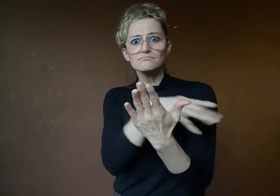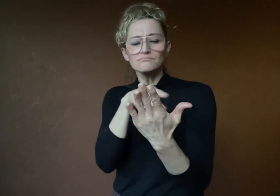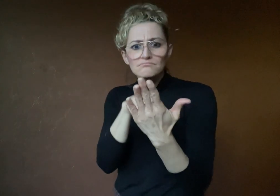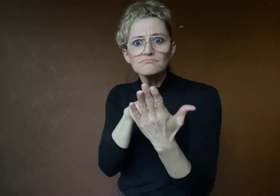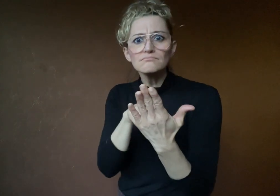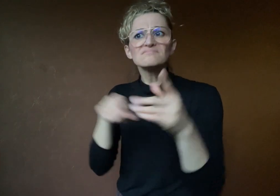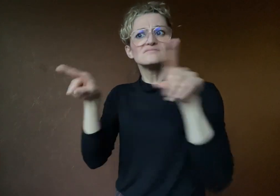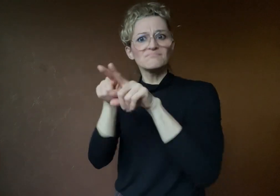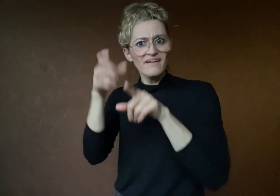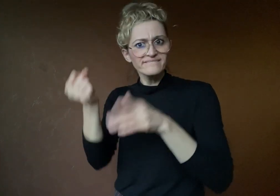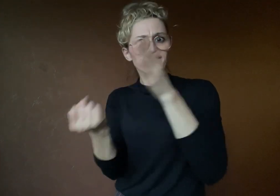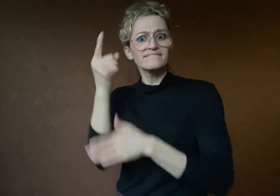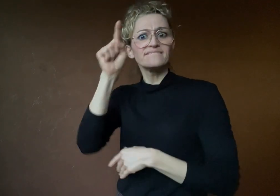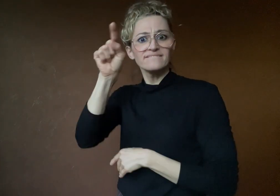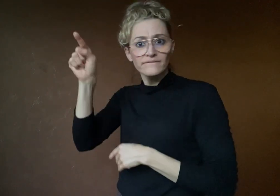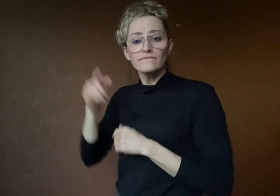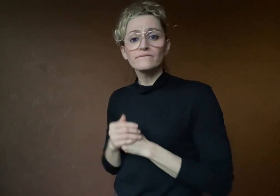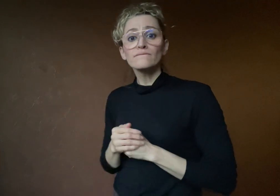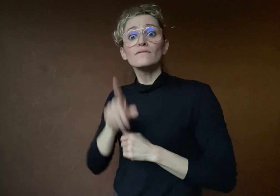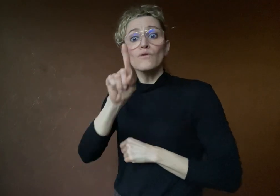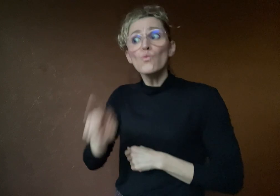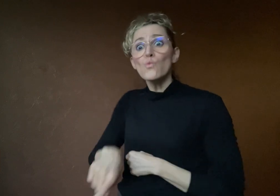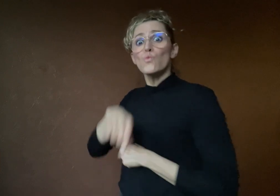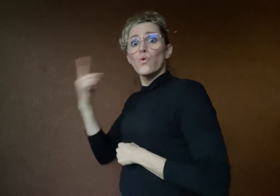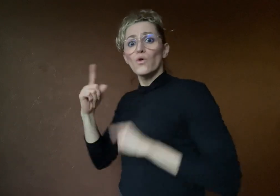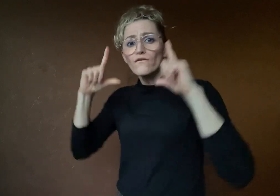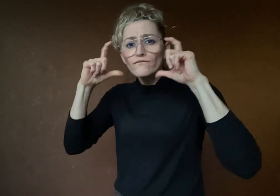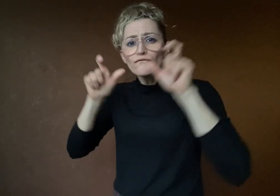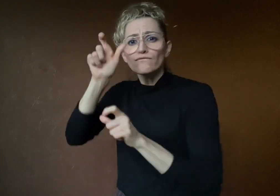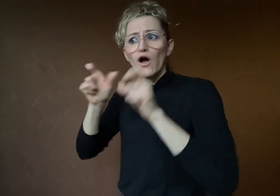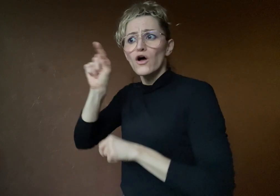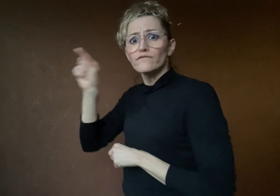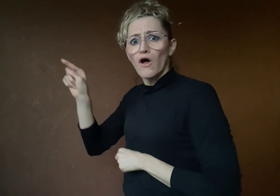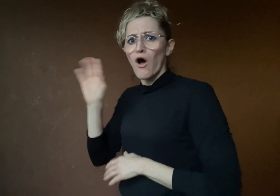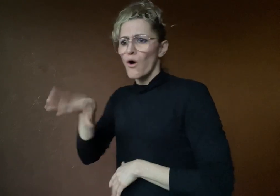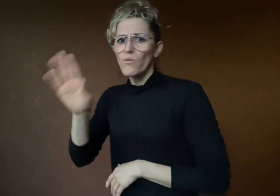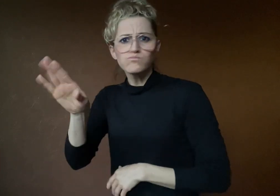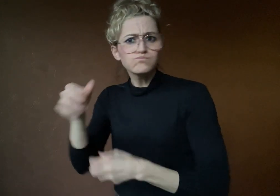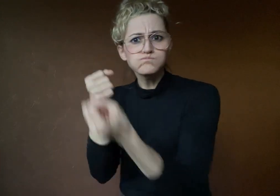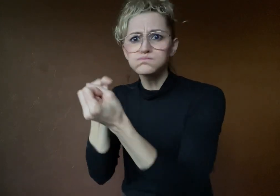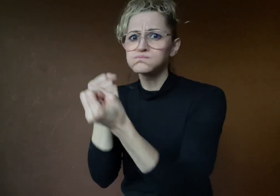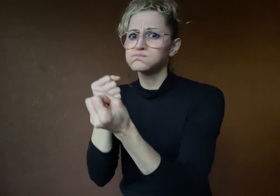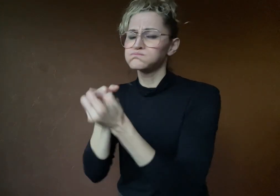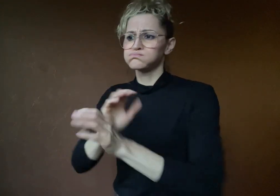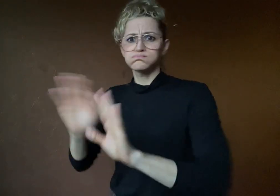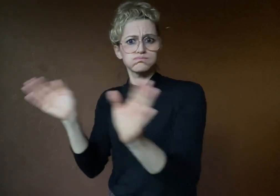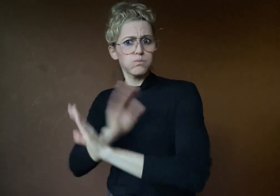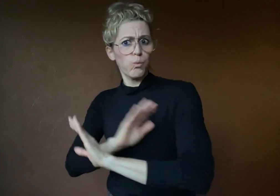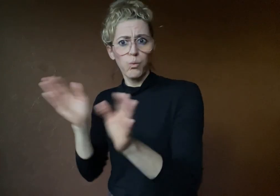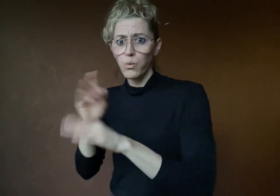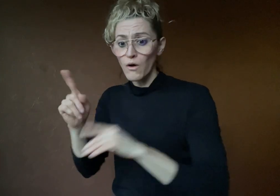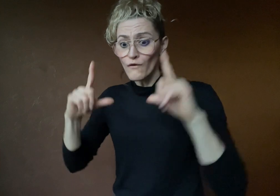also showed support saying the photos should